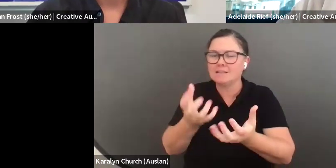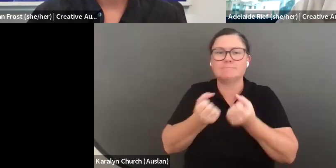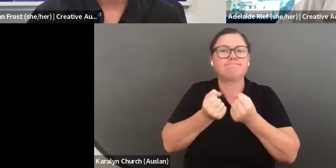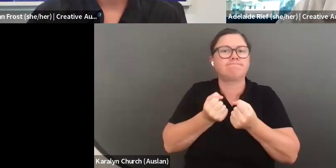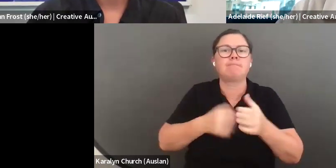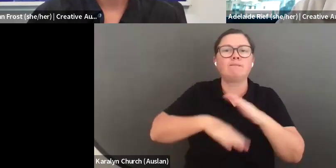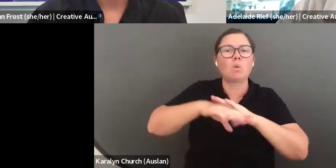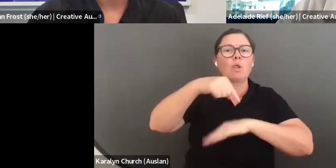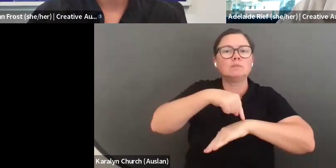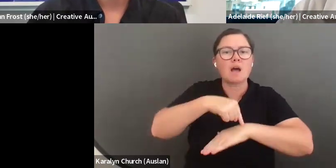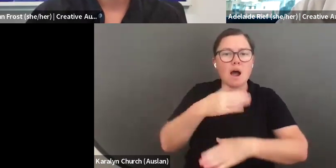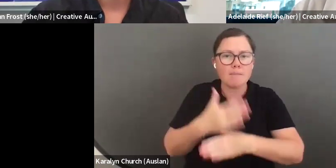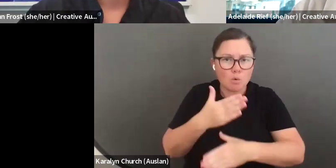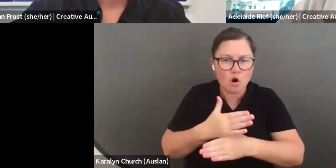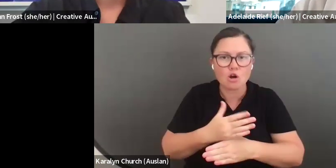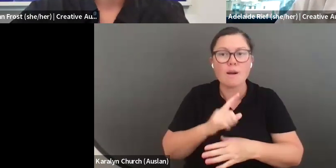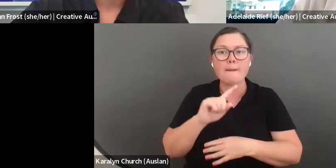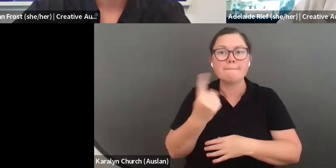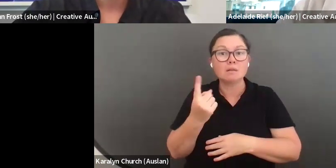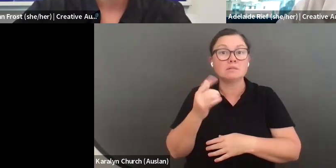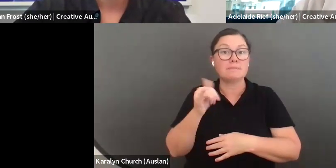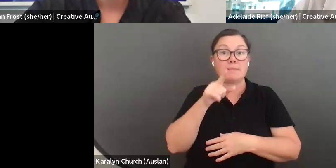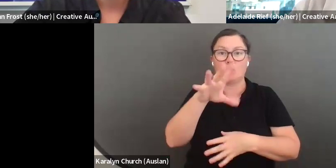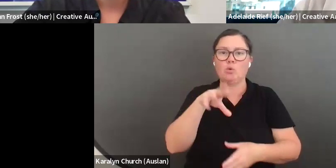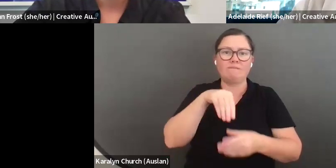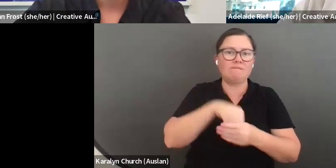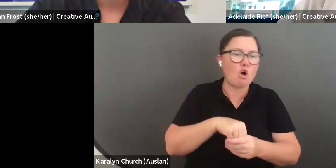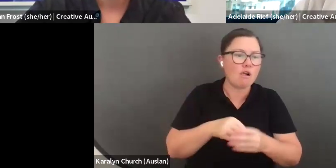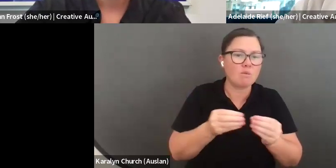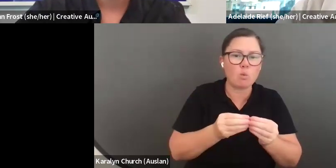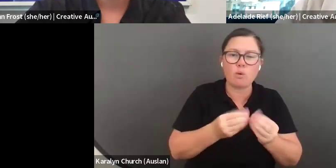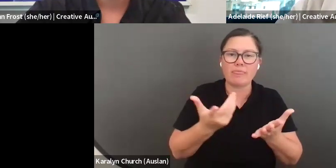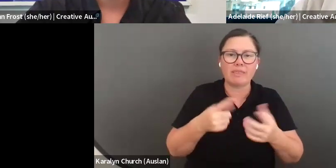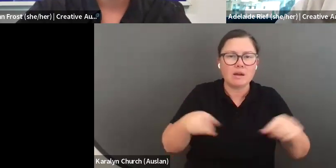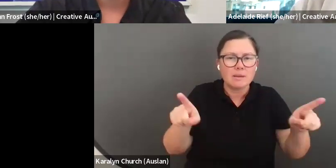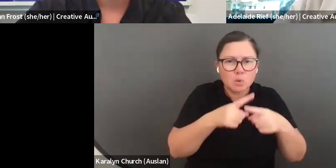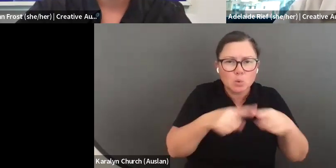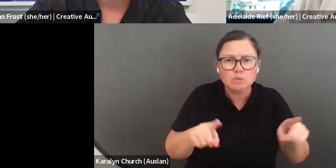have been exhibiting, or part of an exhibition, or you have released an album or an EP, or